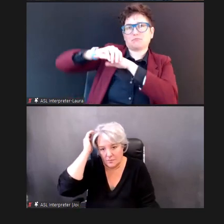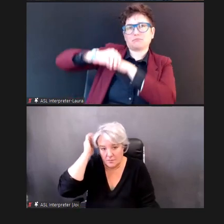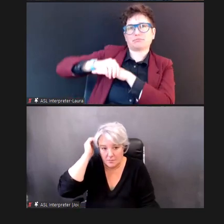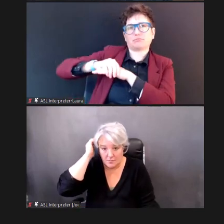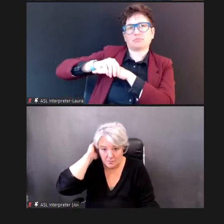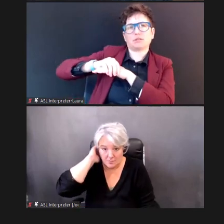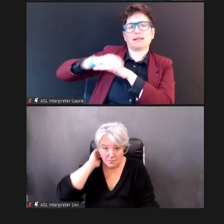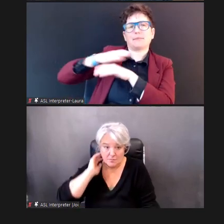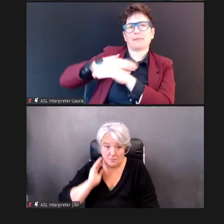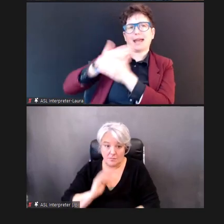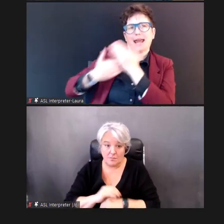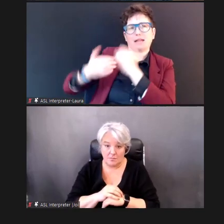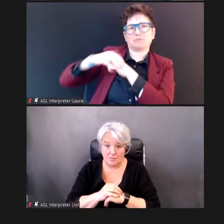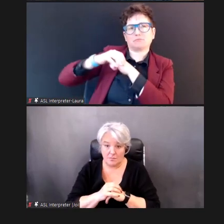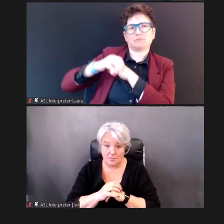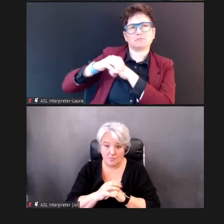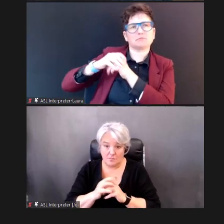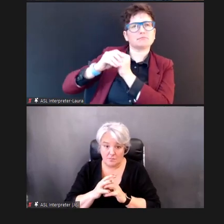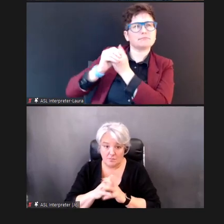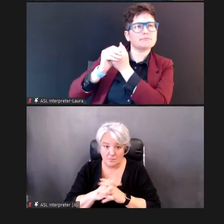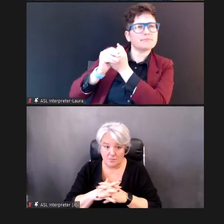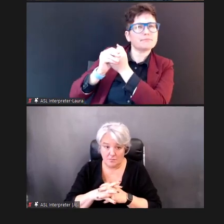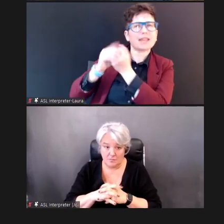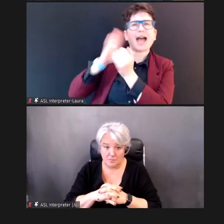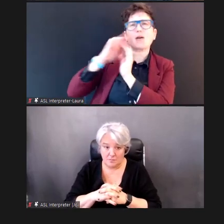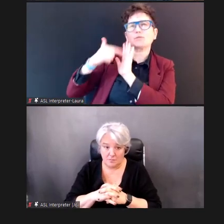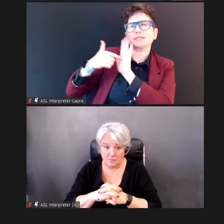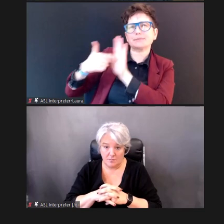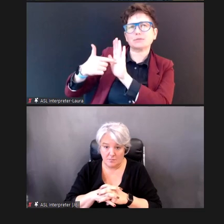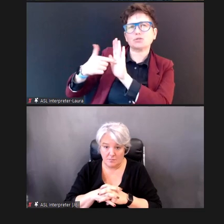demonstrate and, actually, when I present the tone, I'm going to